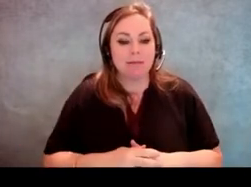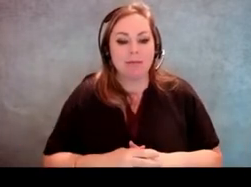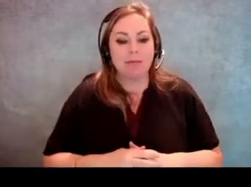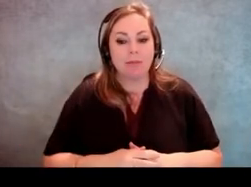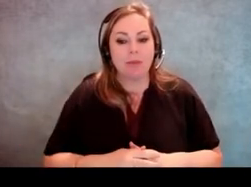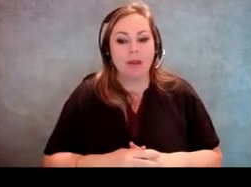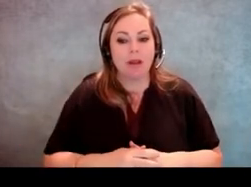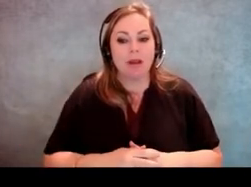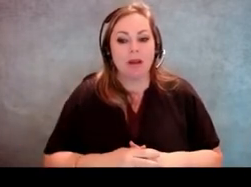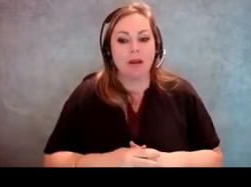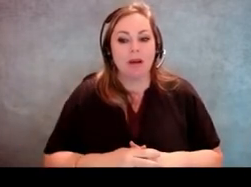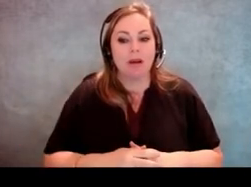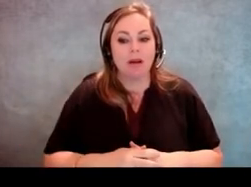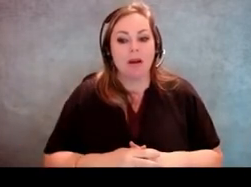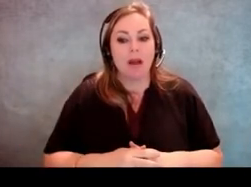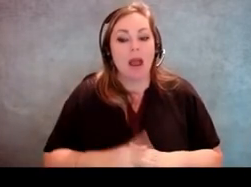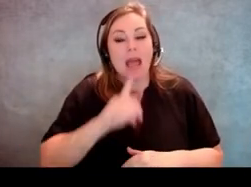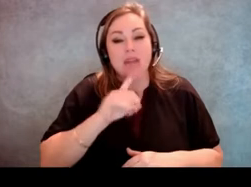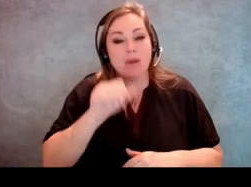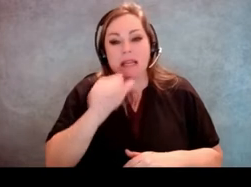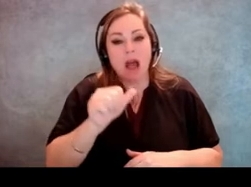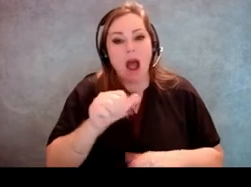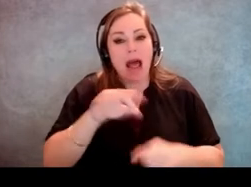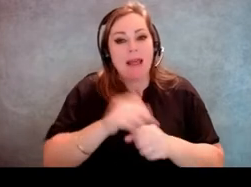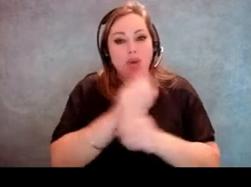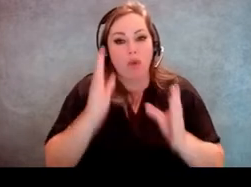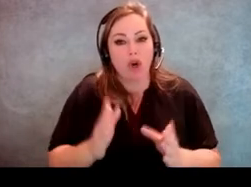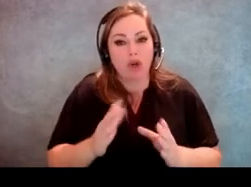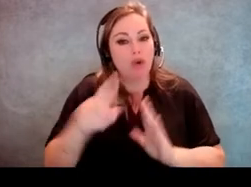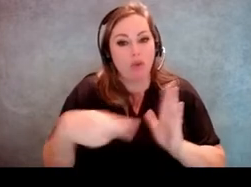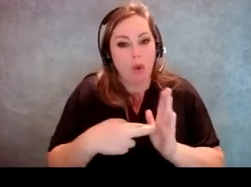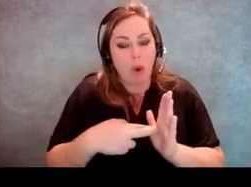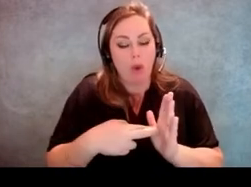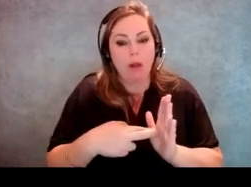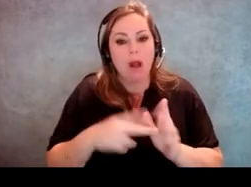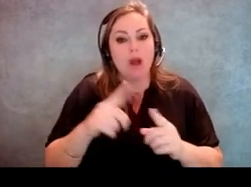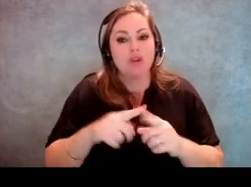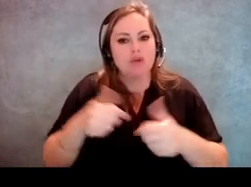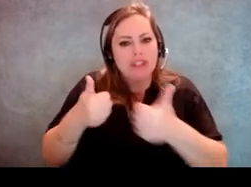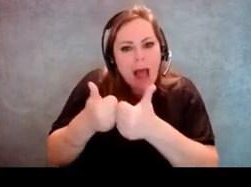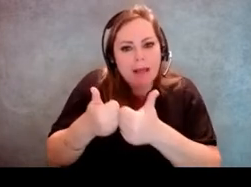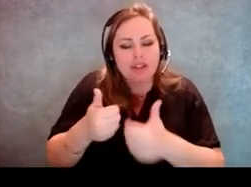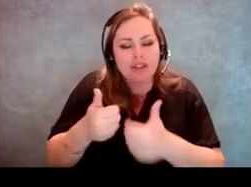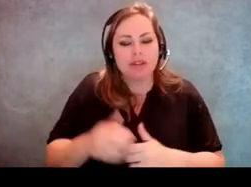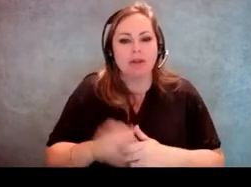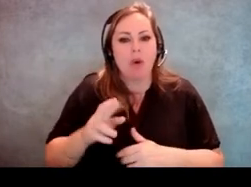it really isn't the poll worker's or the election worker's role to challenge that or make an assumption